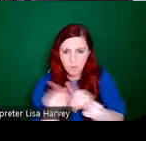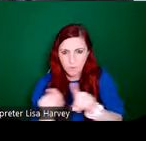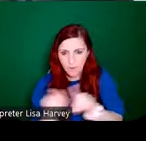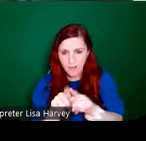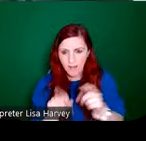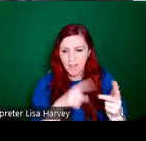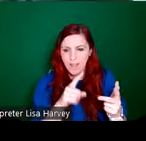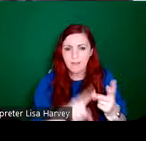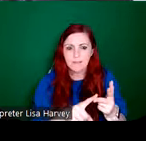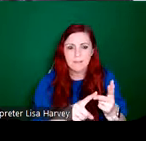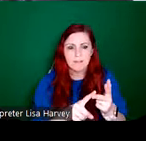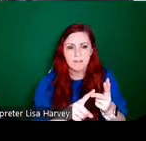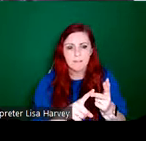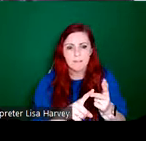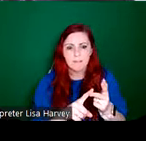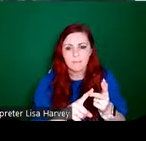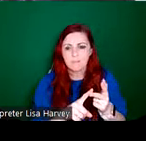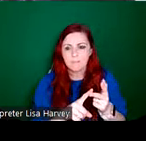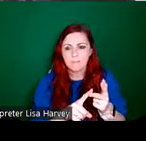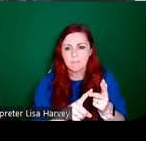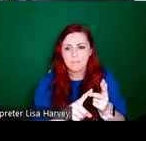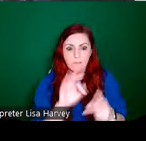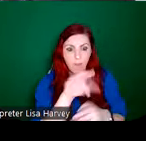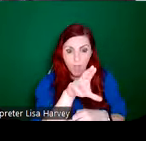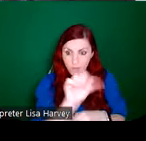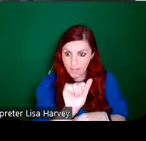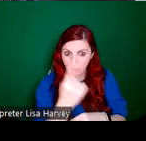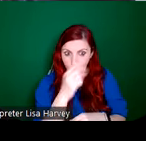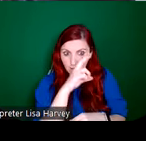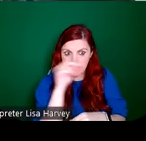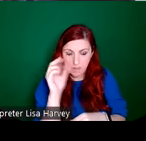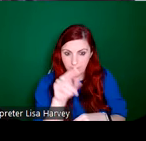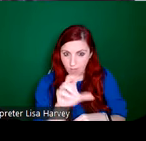example. Here's areat picture of her with these Stations of the Cross roundels